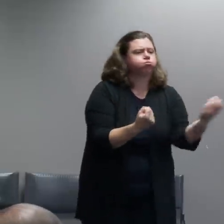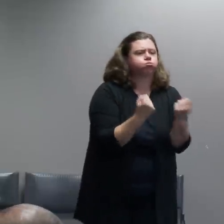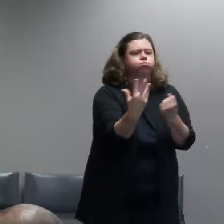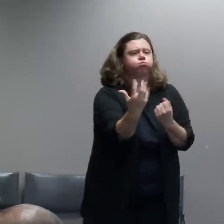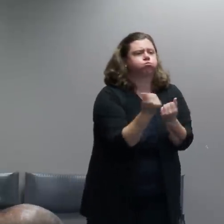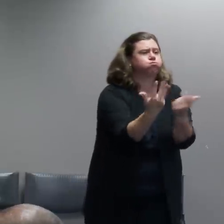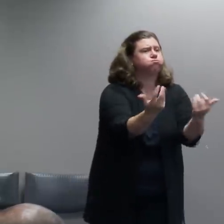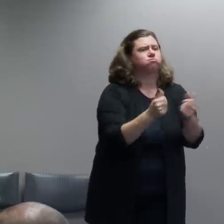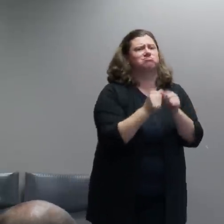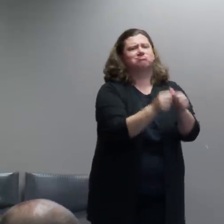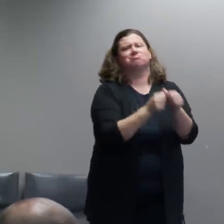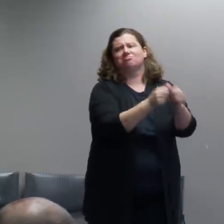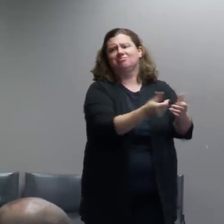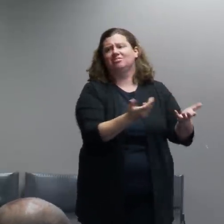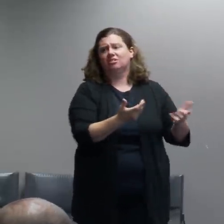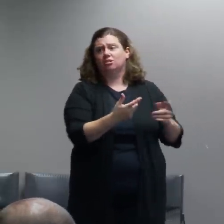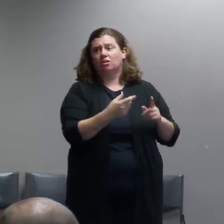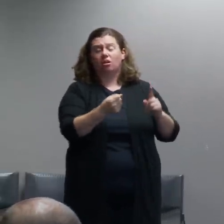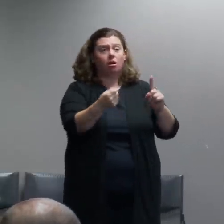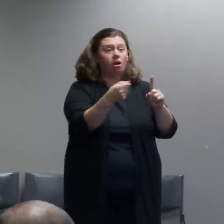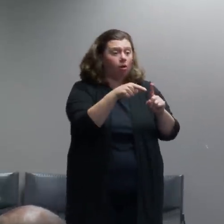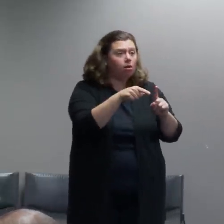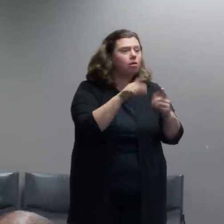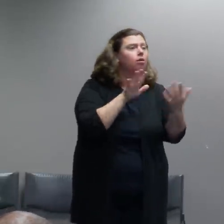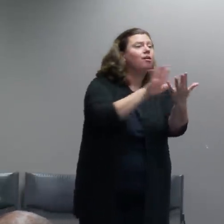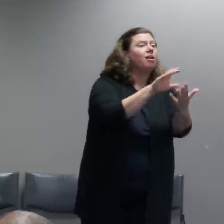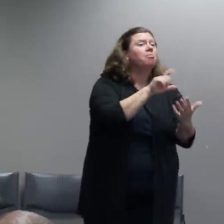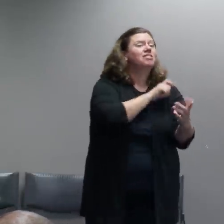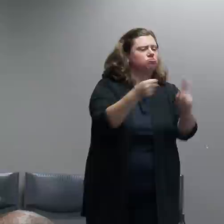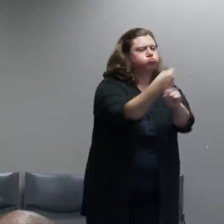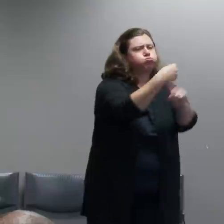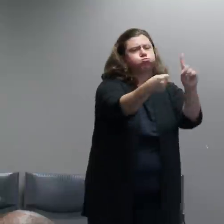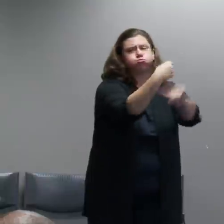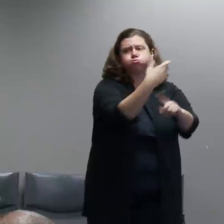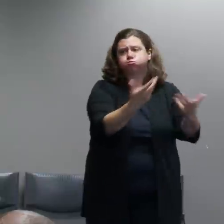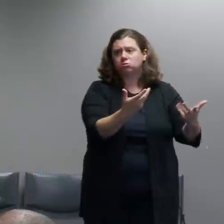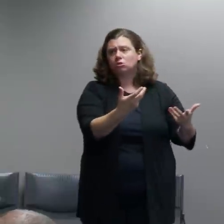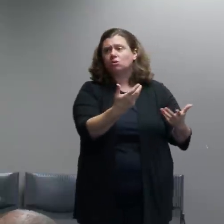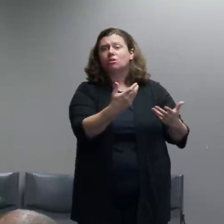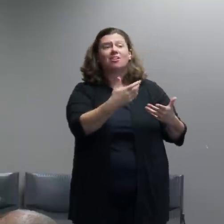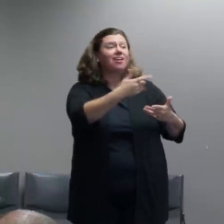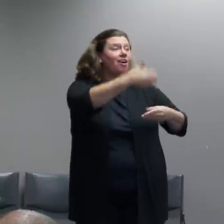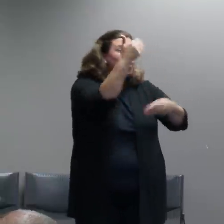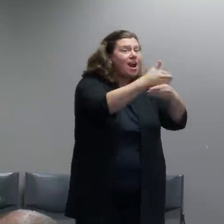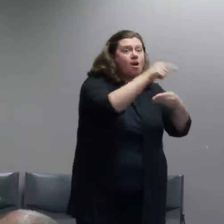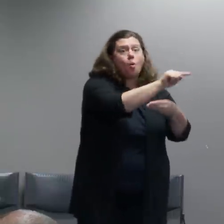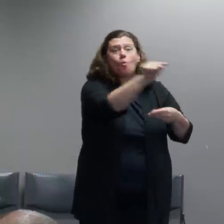At one point agitators broke windows and stormed the Sheriff's Office records section in this building on the Third